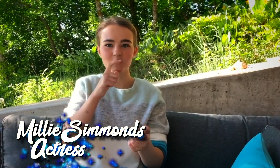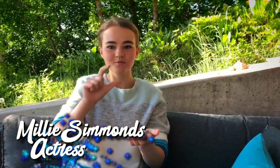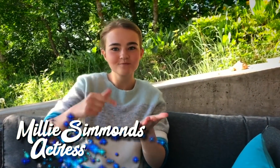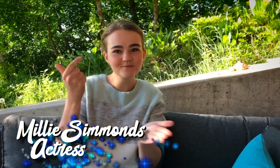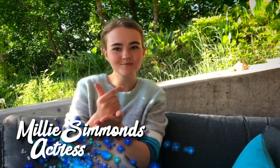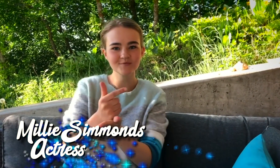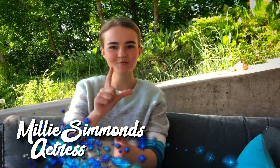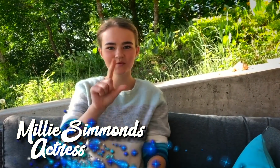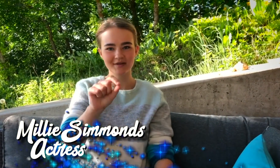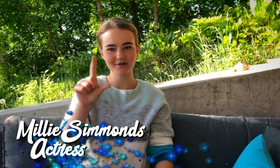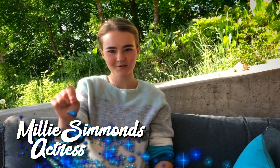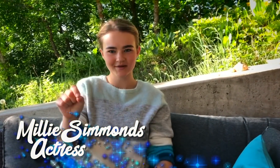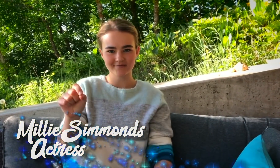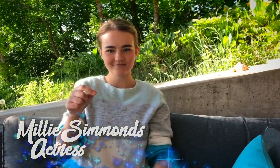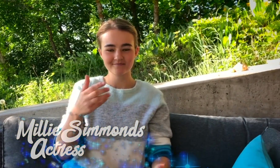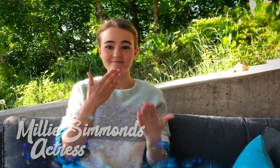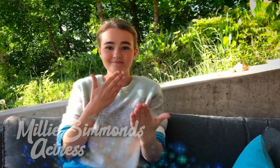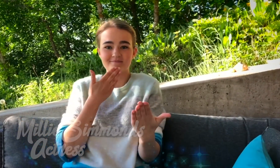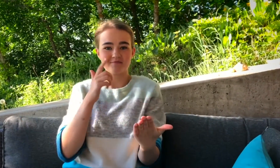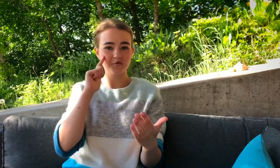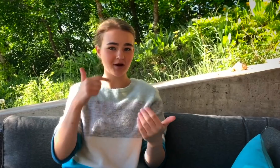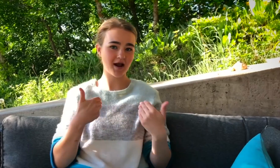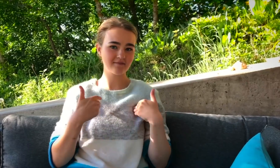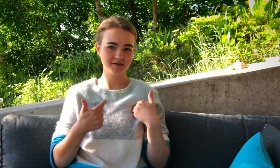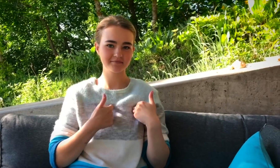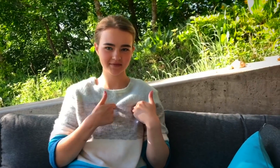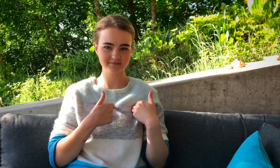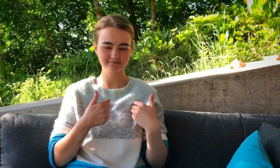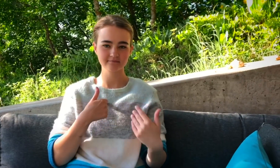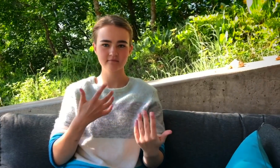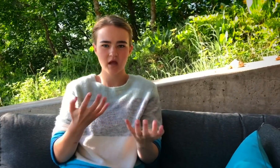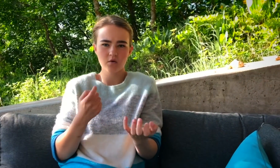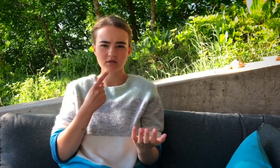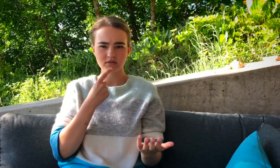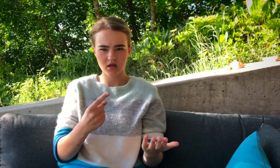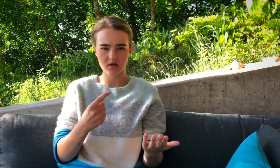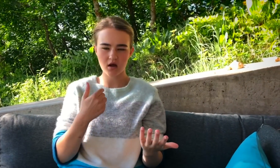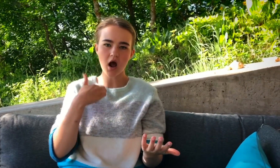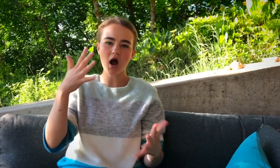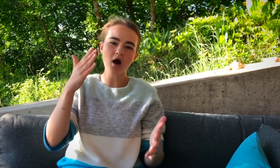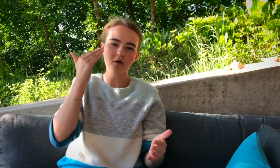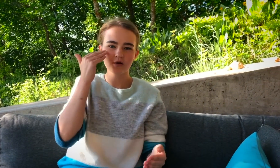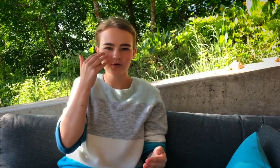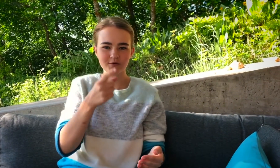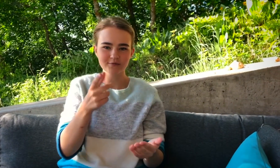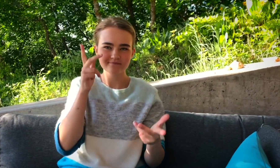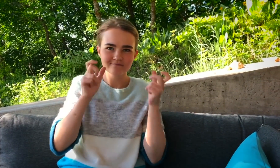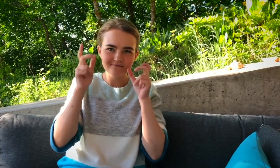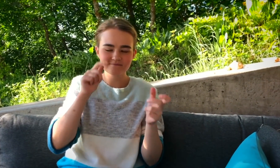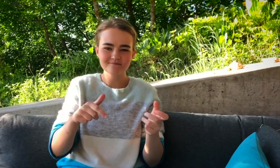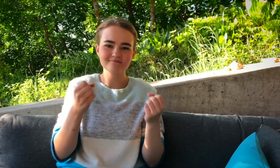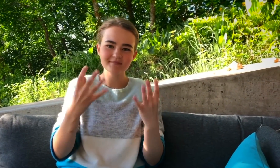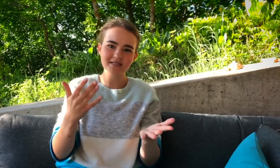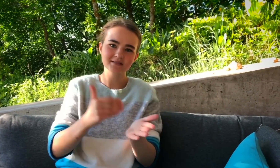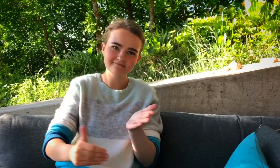CONGRATULATIONS TO THE GRADUATES OF 2020. THANK YOU FOR HAVING ME. I WANT TO SAY AND I KNOW YOU HEARD THIS MANY